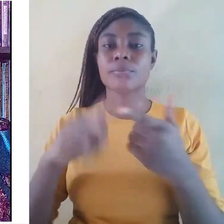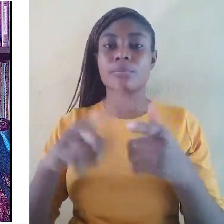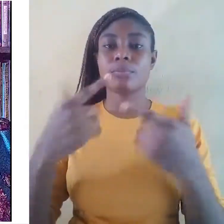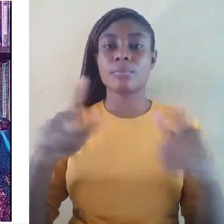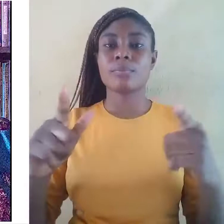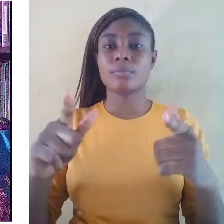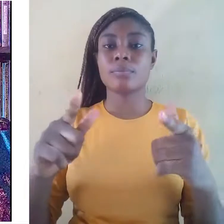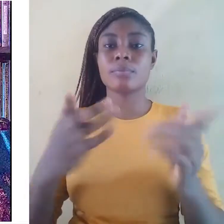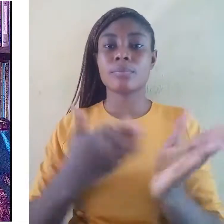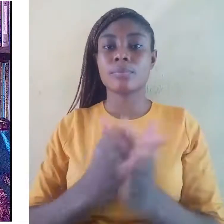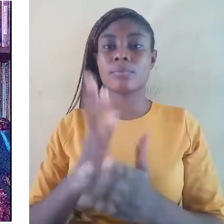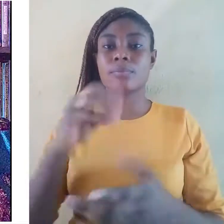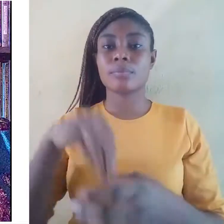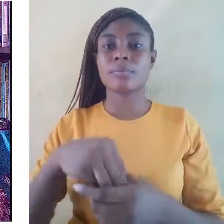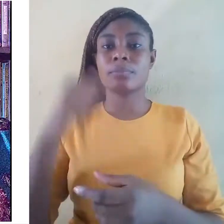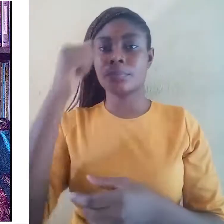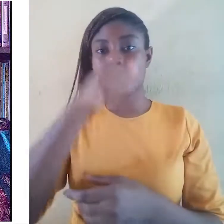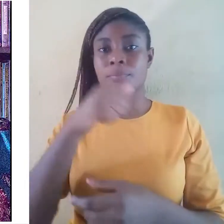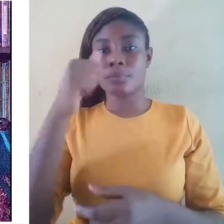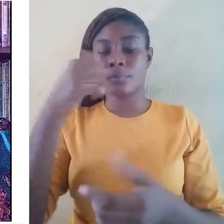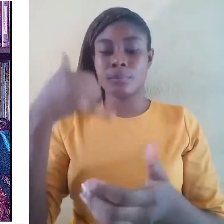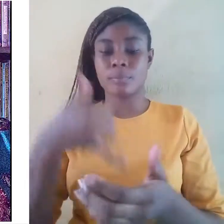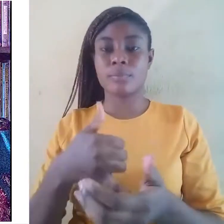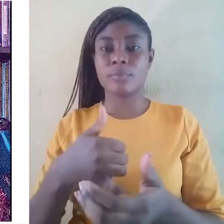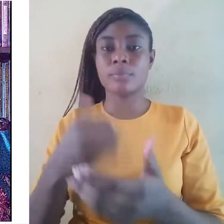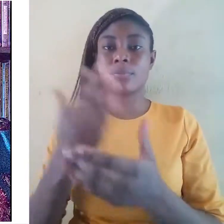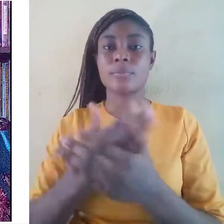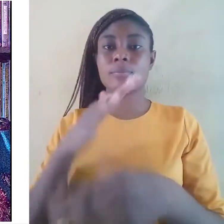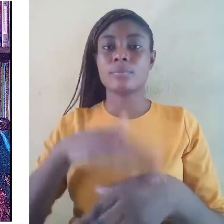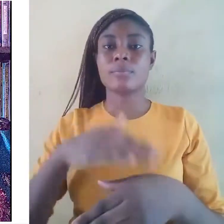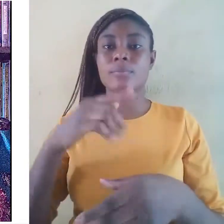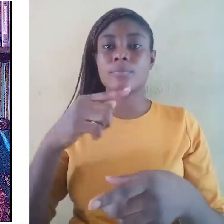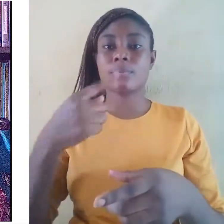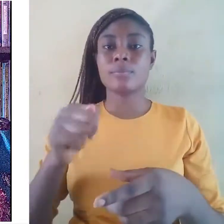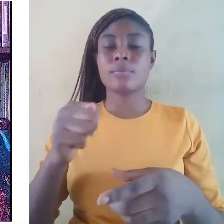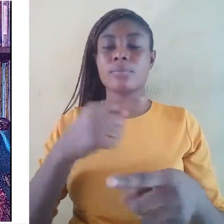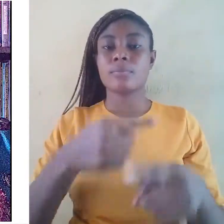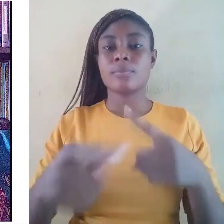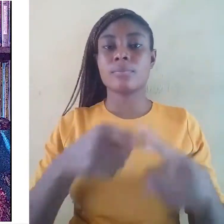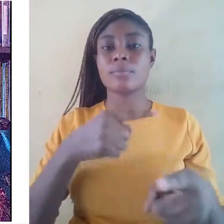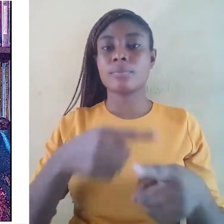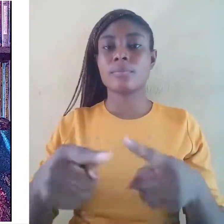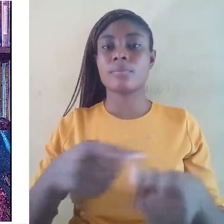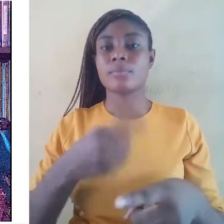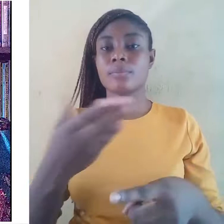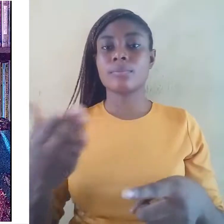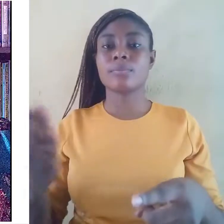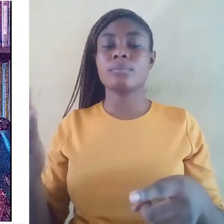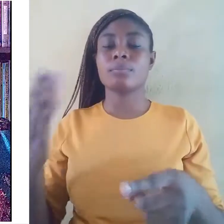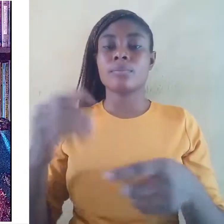It borders on the dichotomy placed on the indigenous languages by the language policies